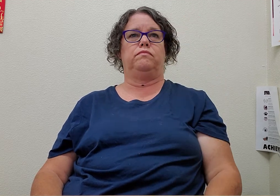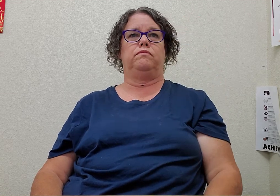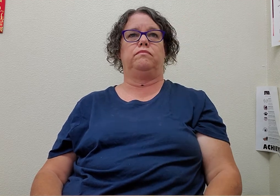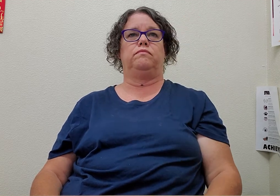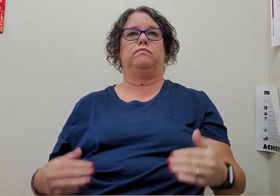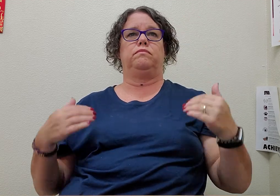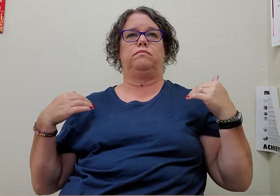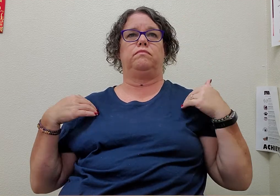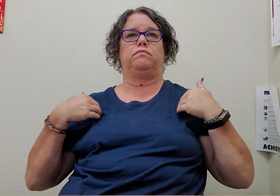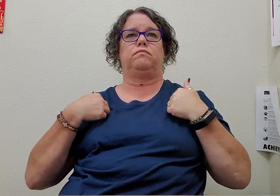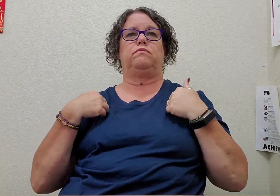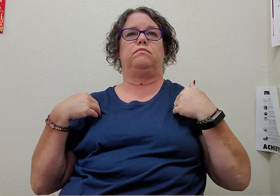animal(s)